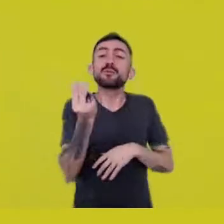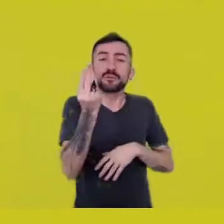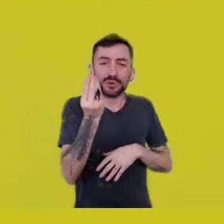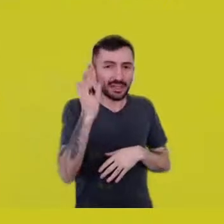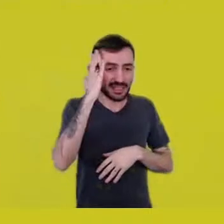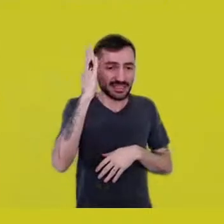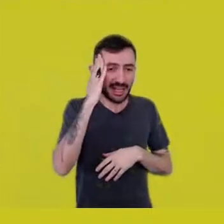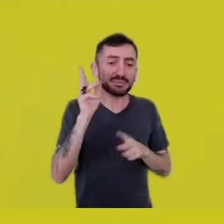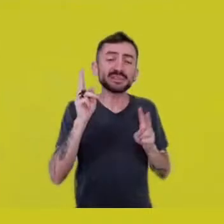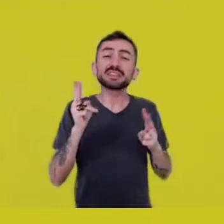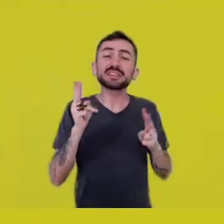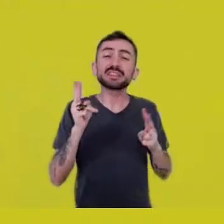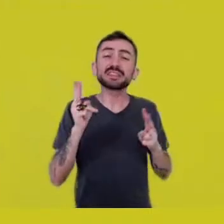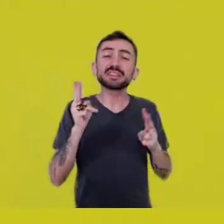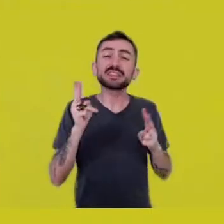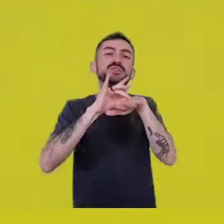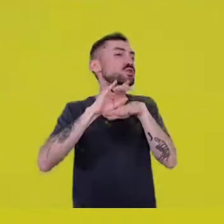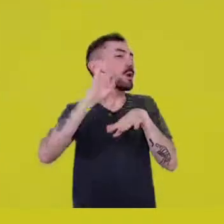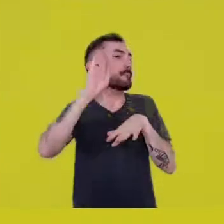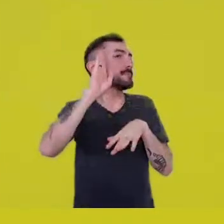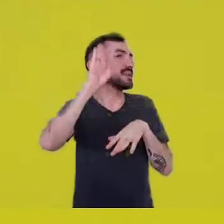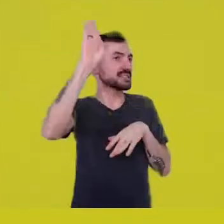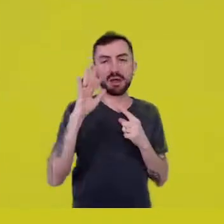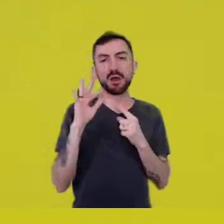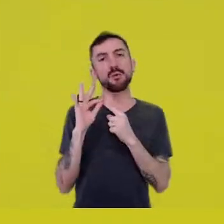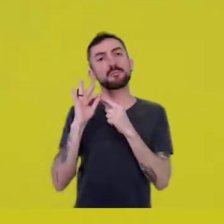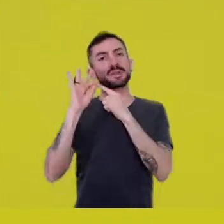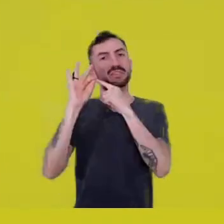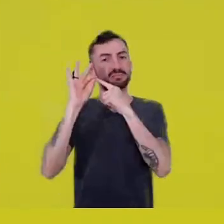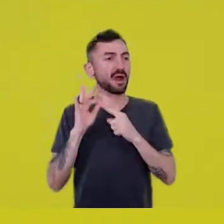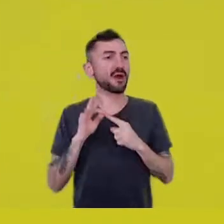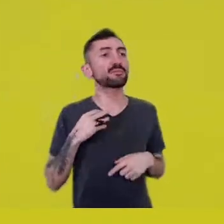this idea that we are separate from other beings,